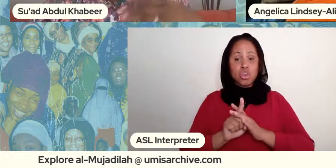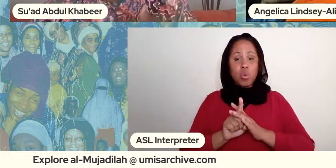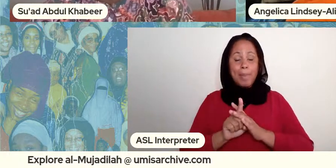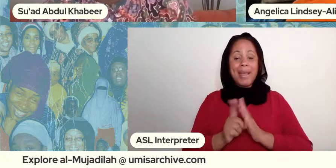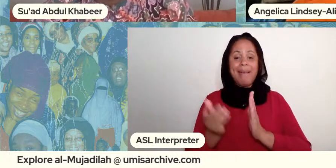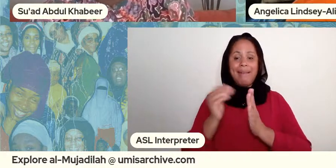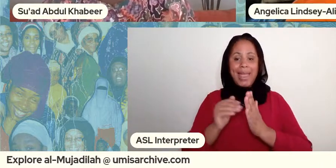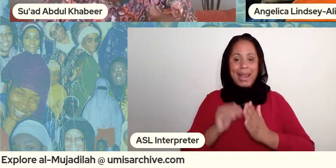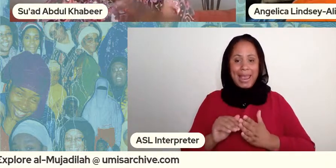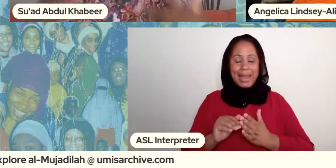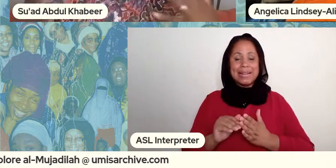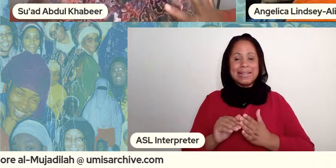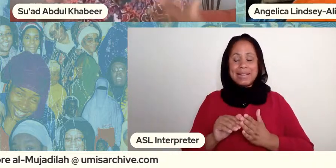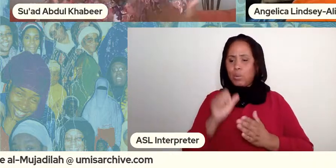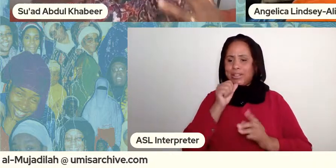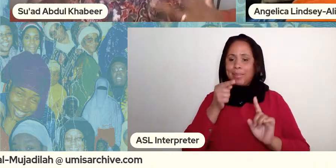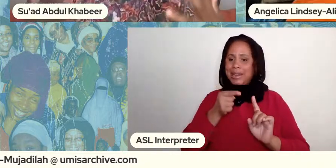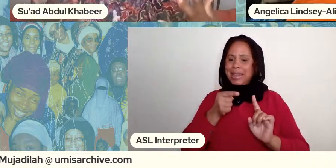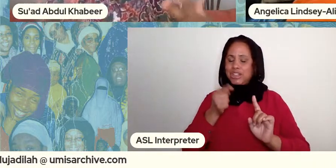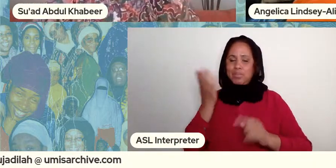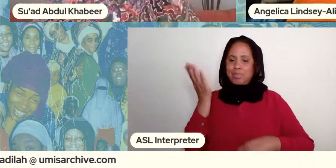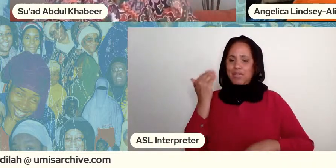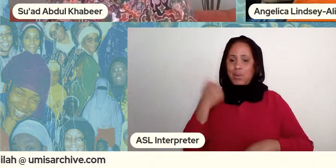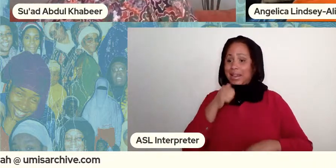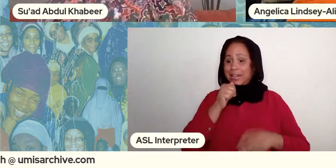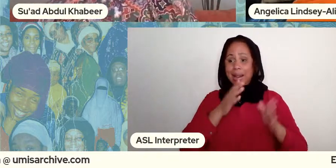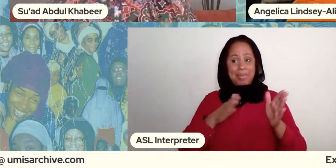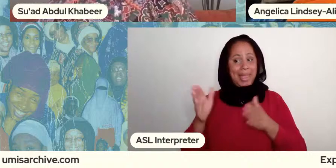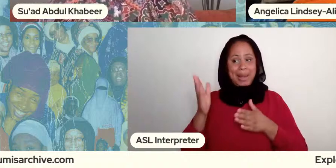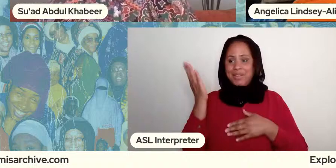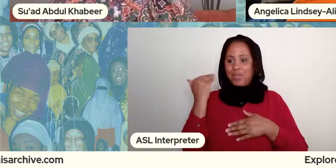wasn't my intention like i didn't know what i planned i didn't think that would happen and um